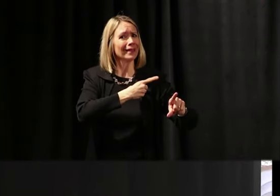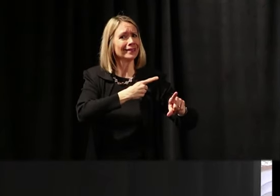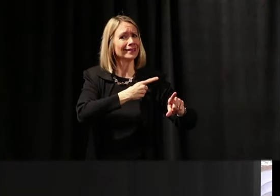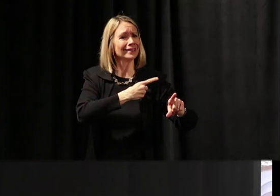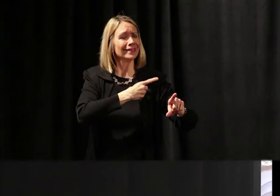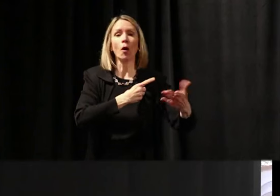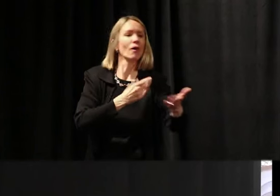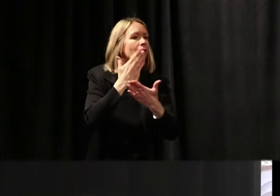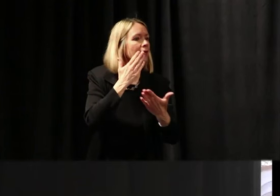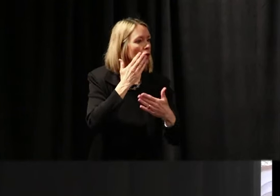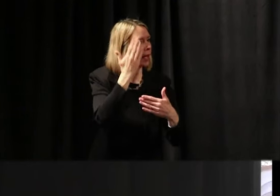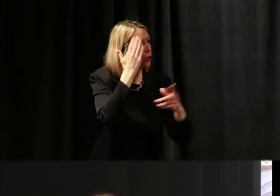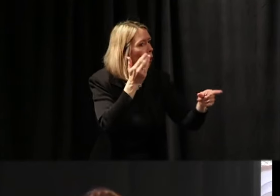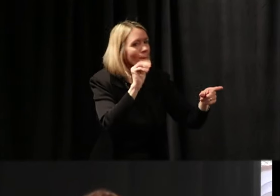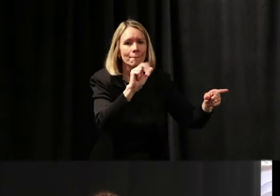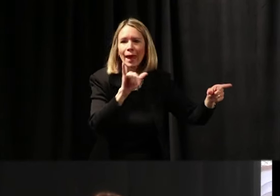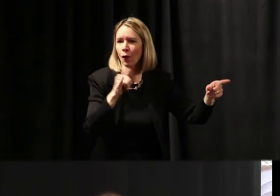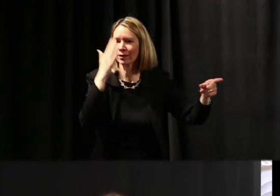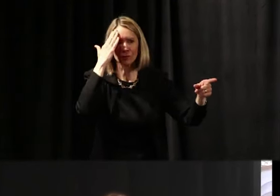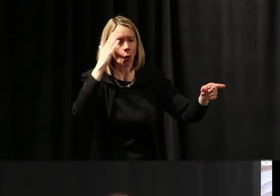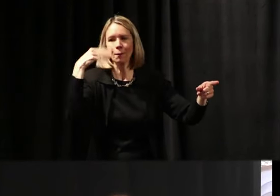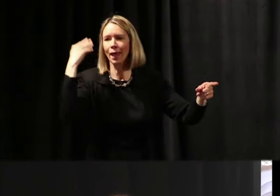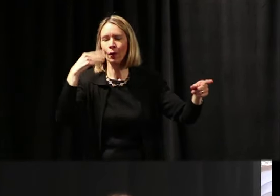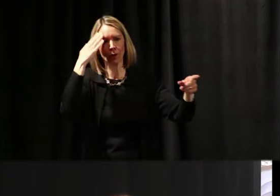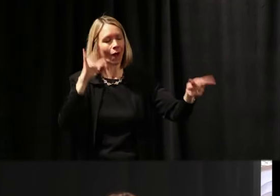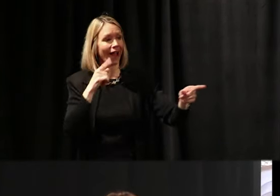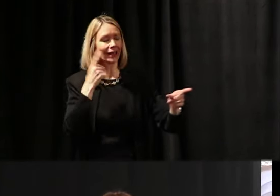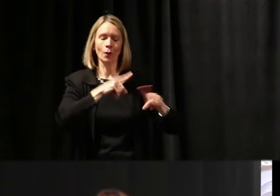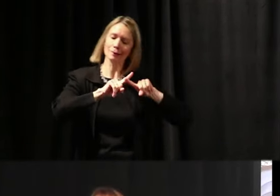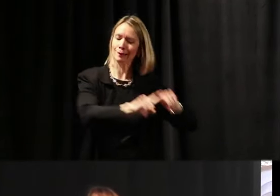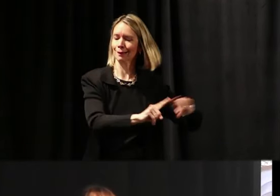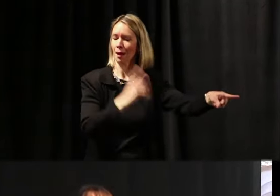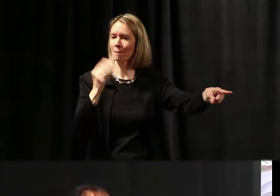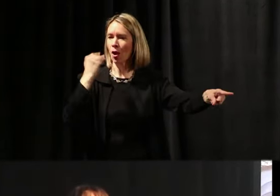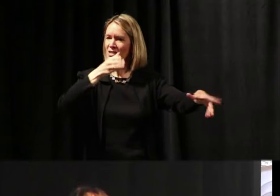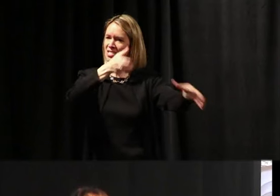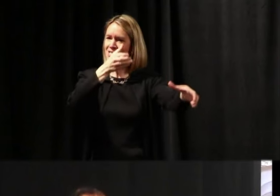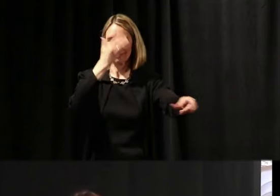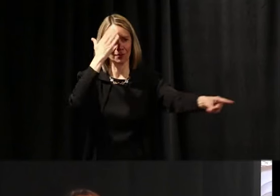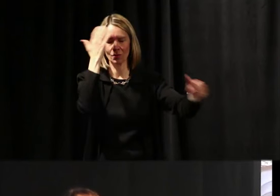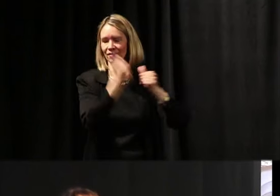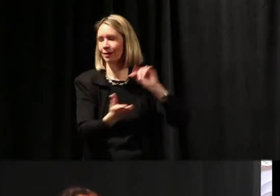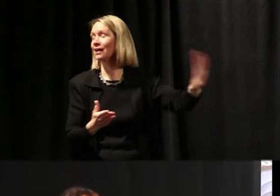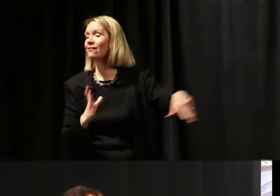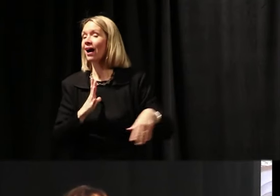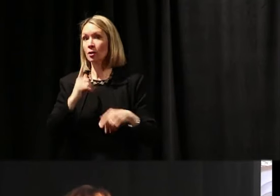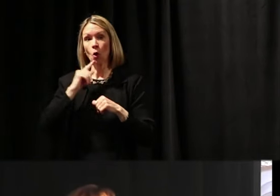Thank you. I'm glad Mary – I can always depend on Mary. Walden University is one